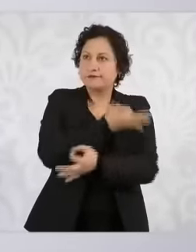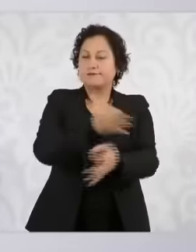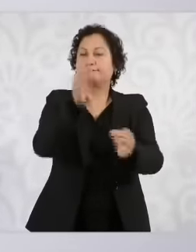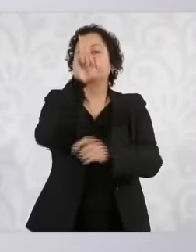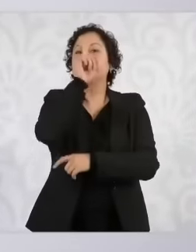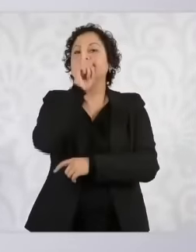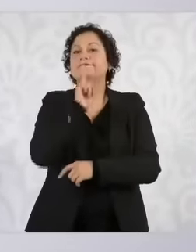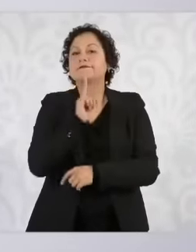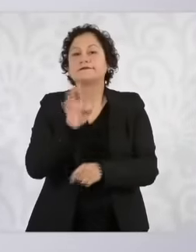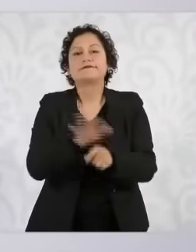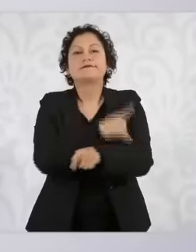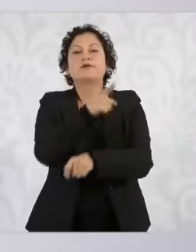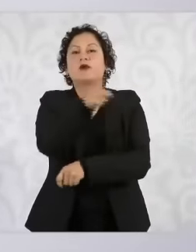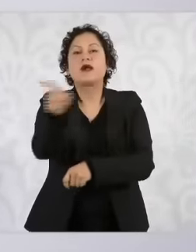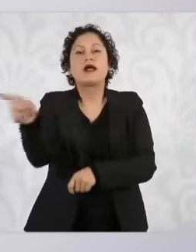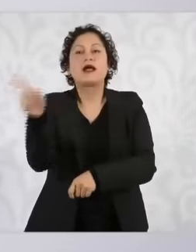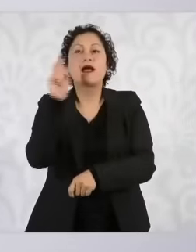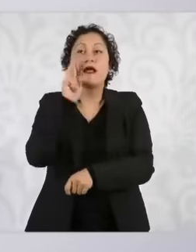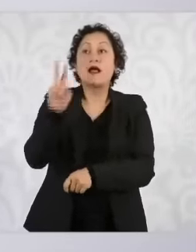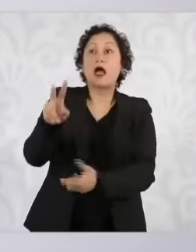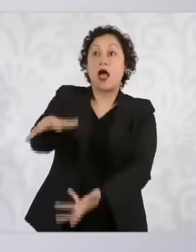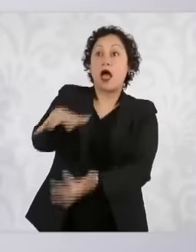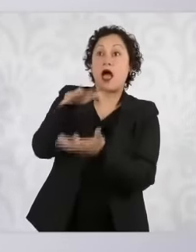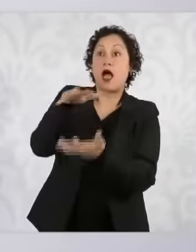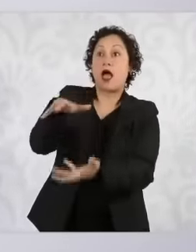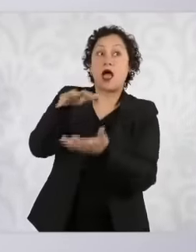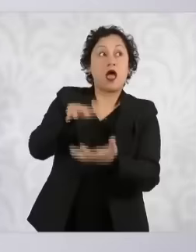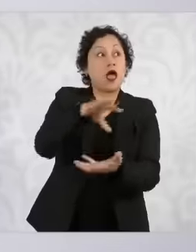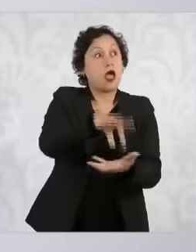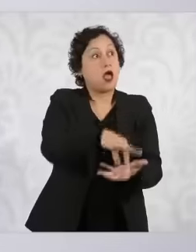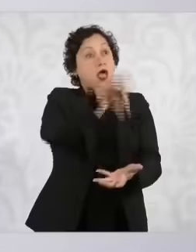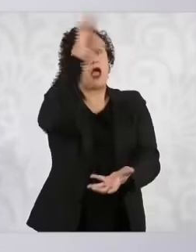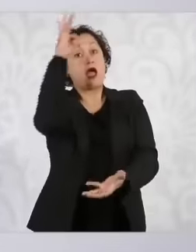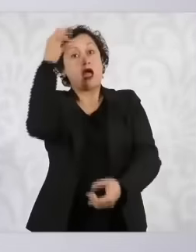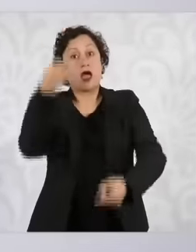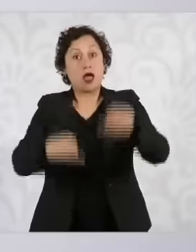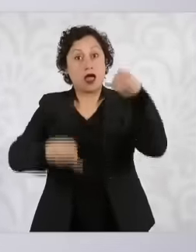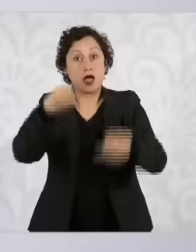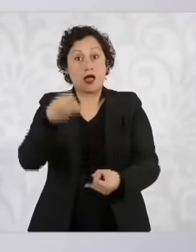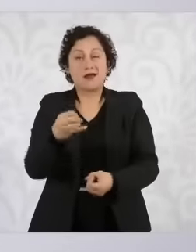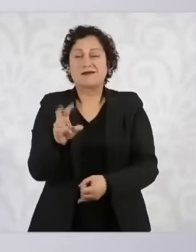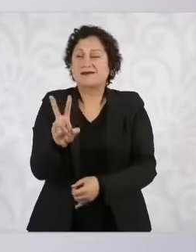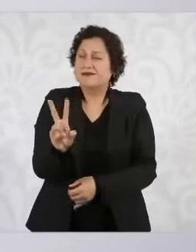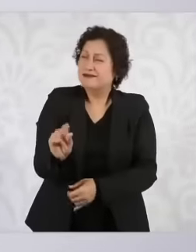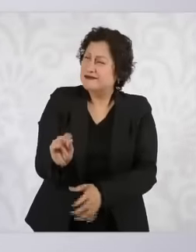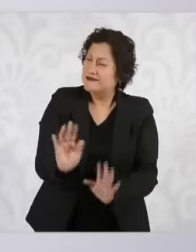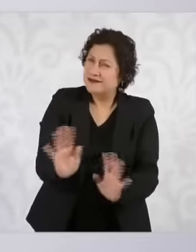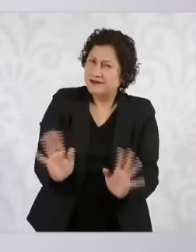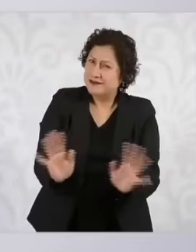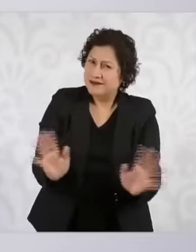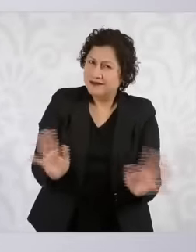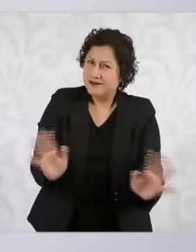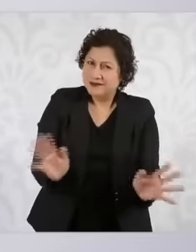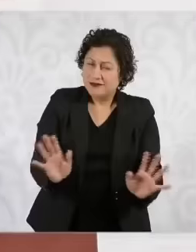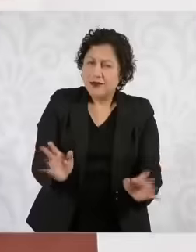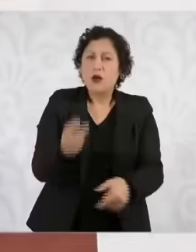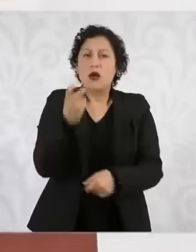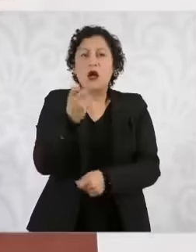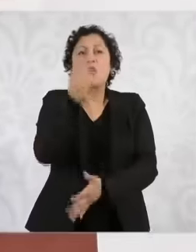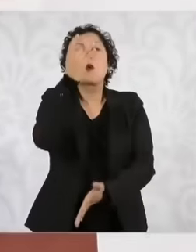was to choose the judges that it was not to define which positions are They are going to put it to a